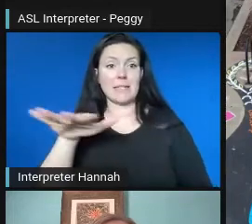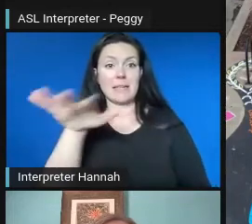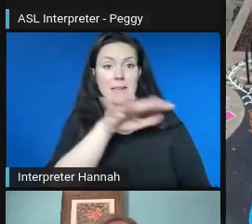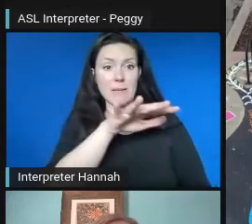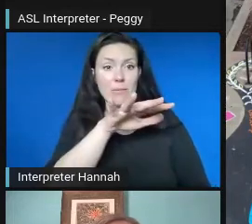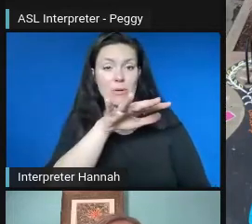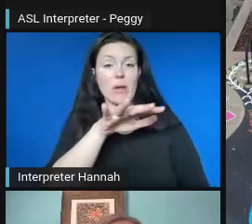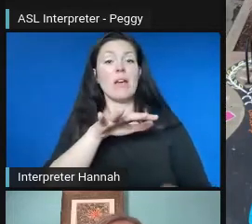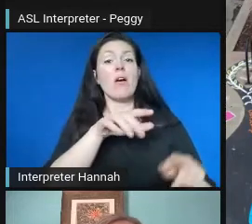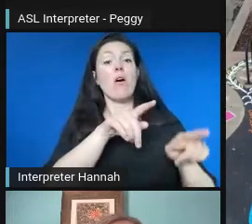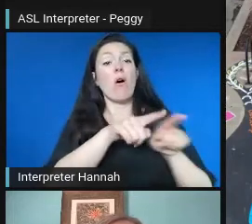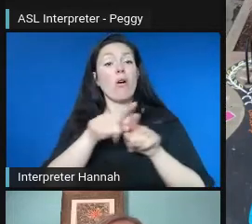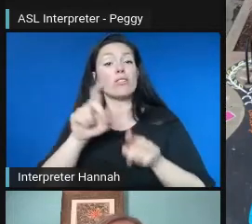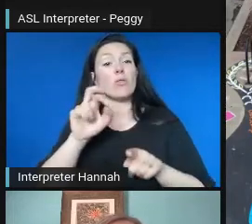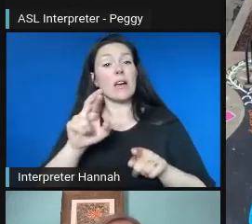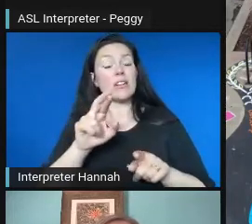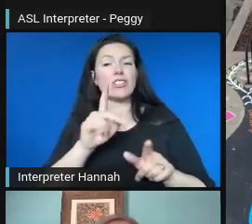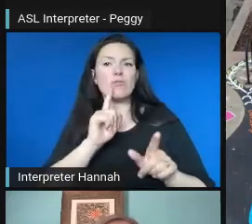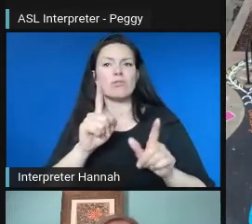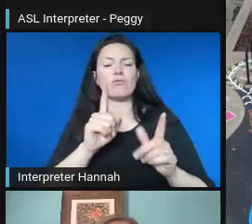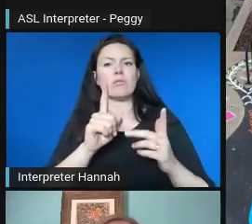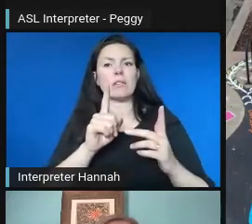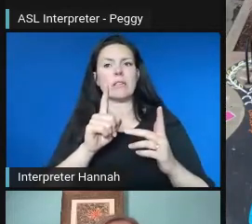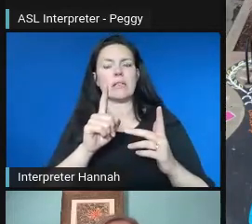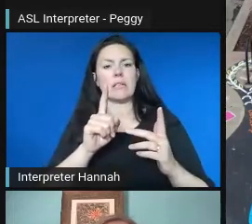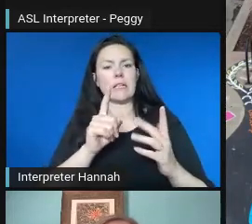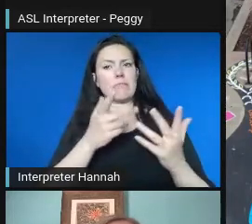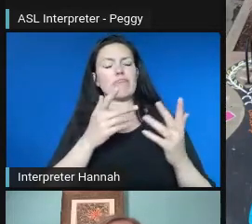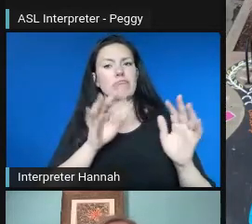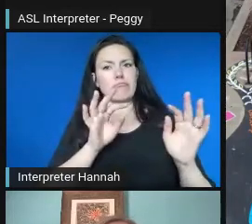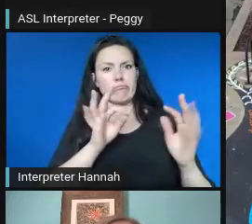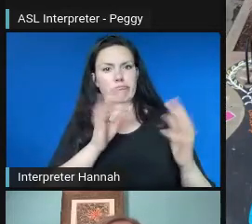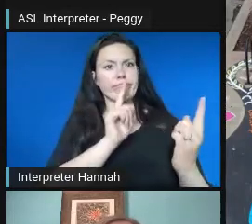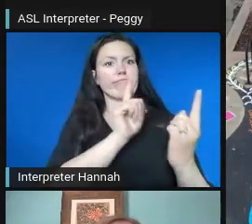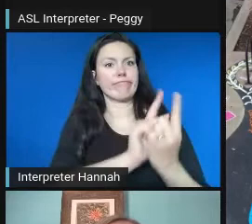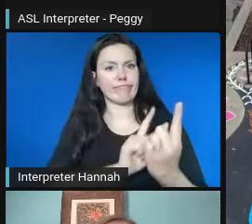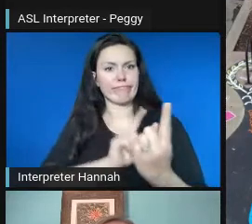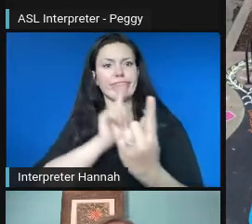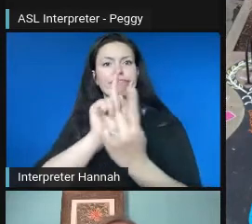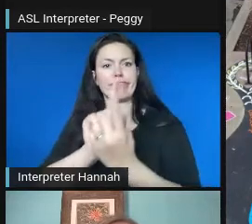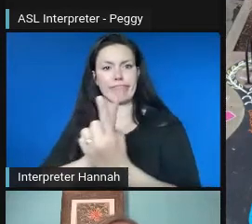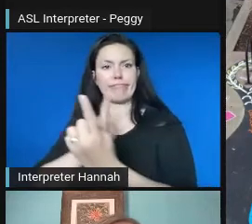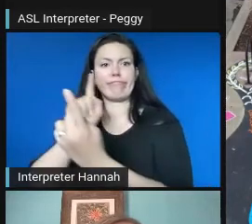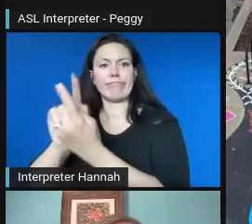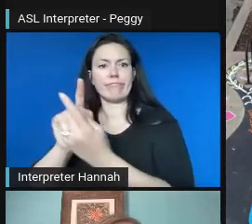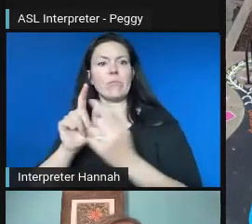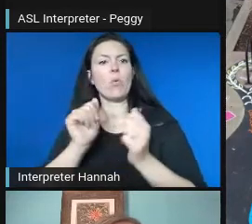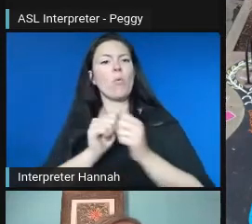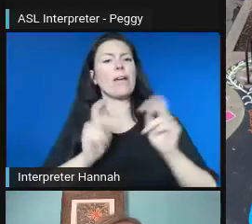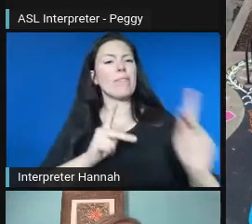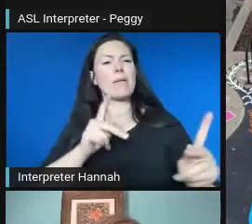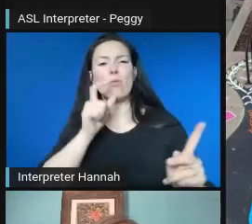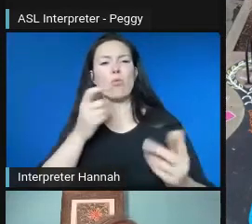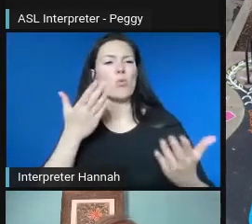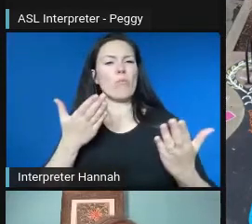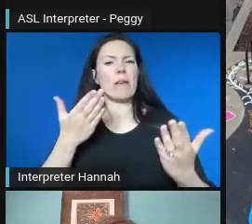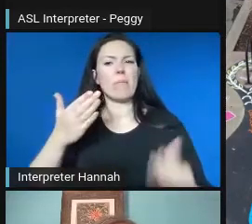participate with, you know, a planner or a nonprofit staff kind of reaching out to them.